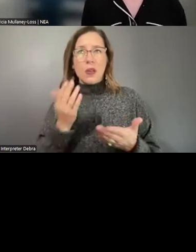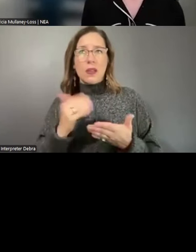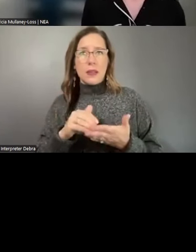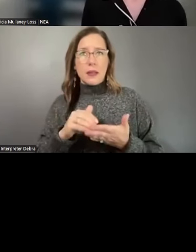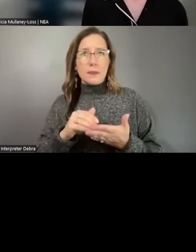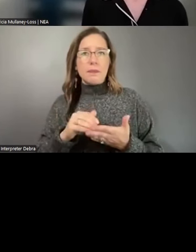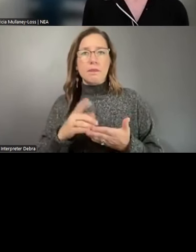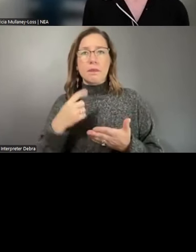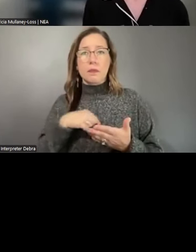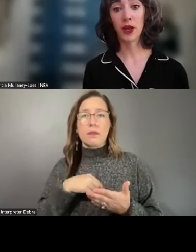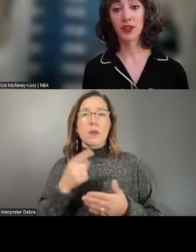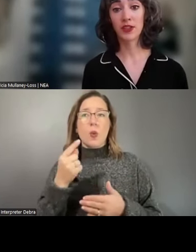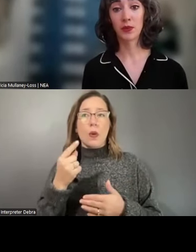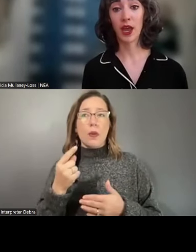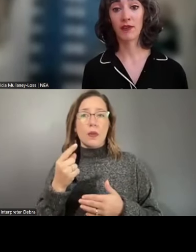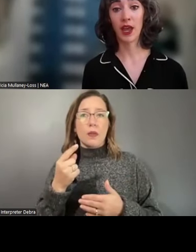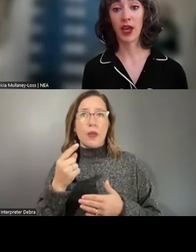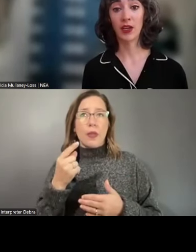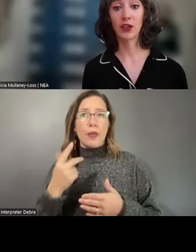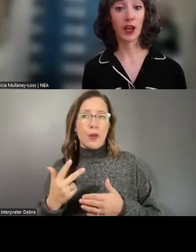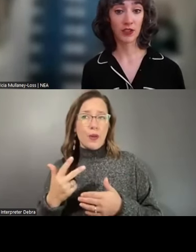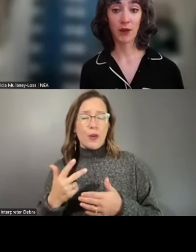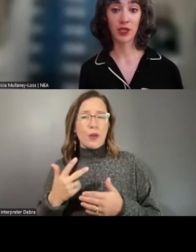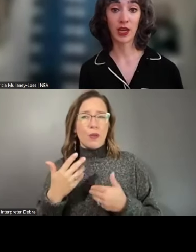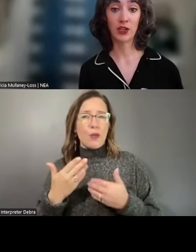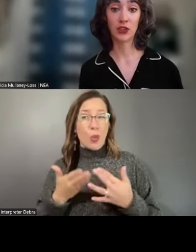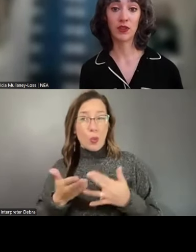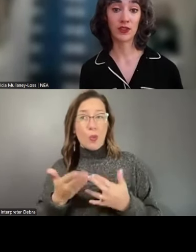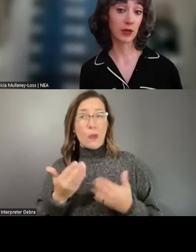a third of the way through this process. So we haven't had a lot of time to get into these deep